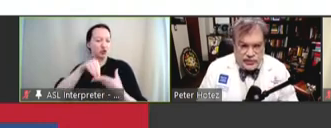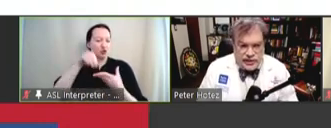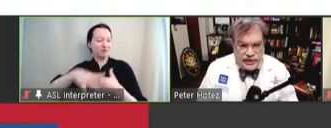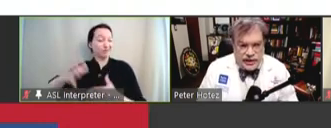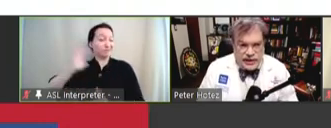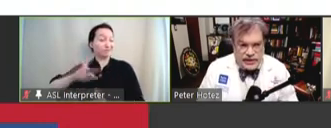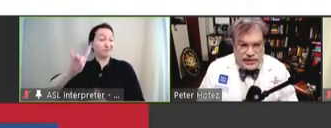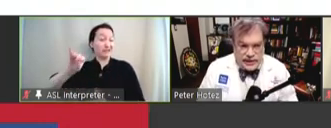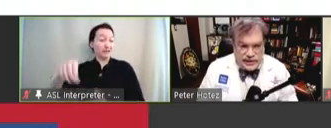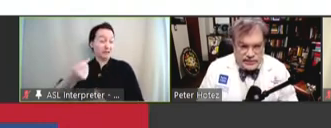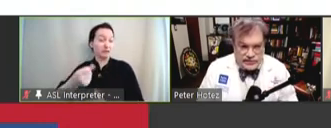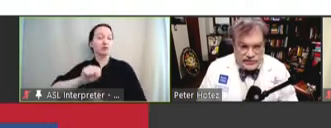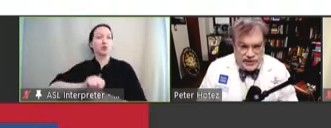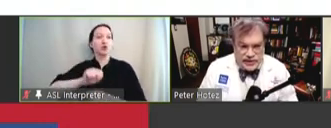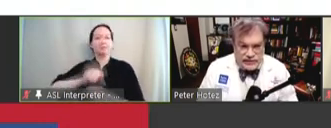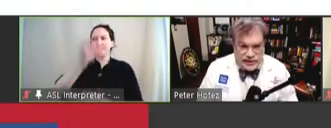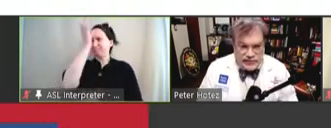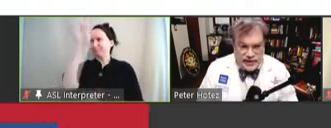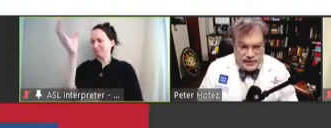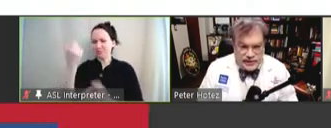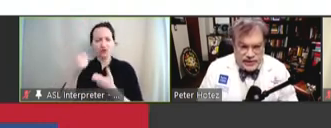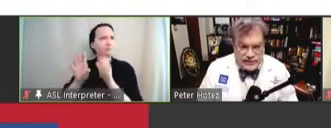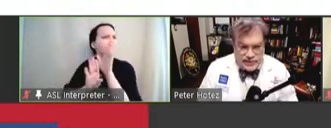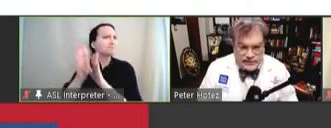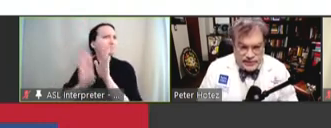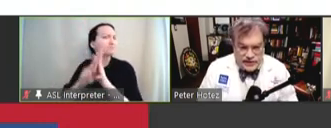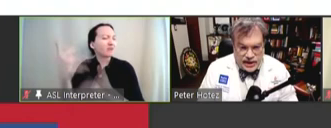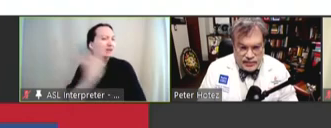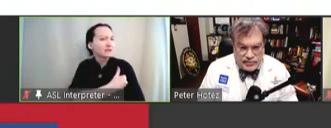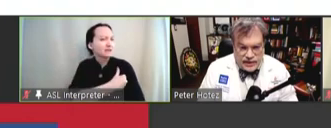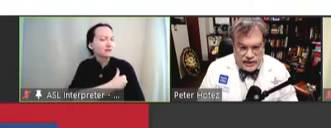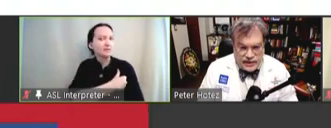working on this concept of trying to develop vaccines for these very complicated